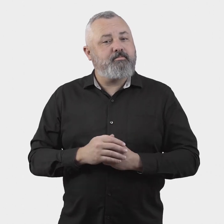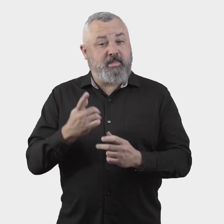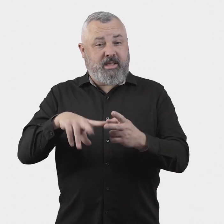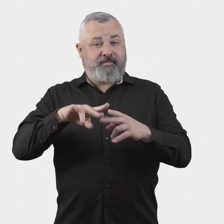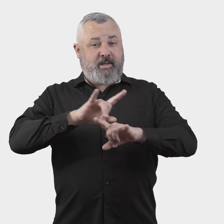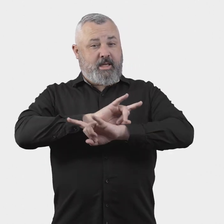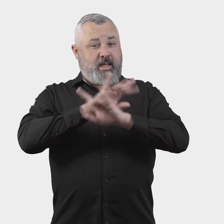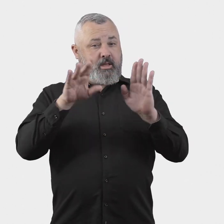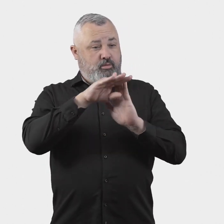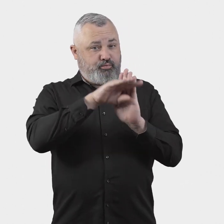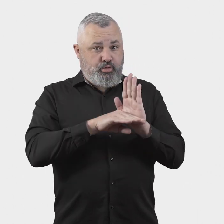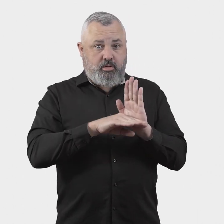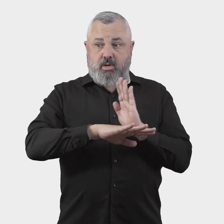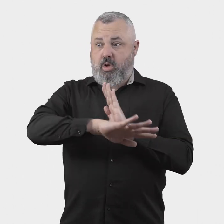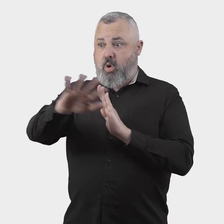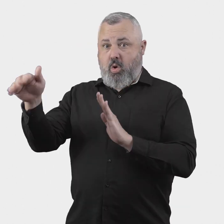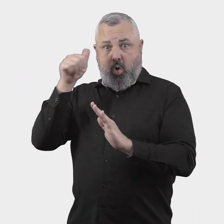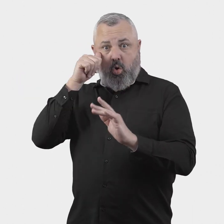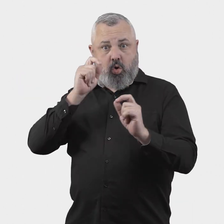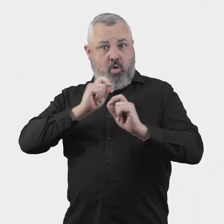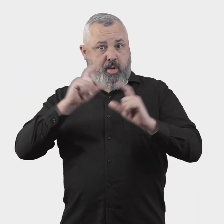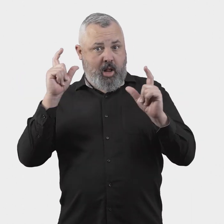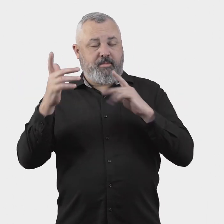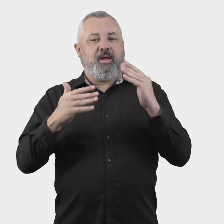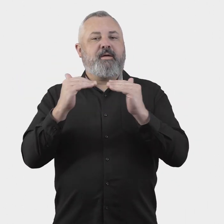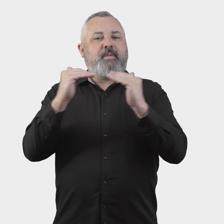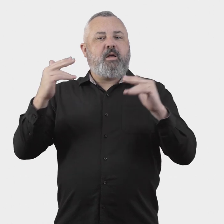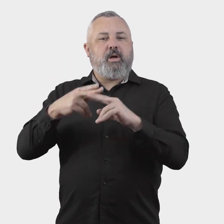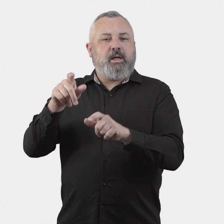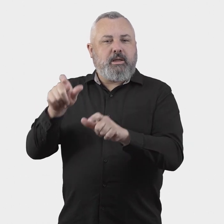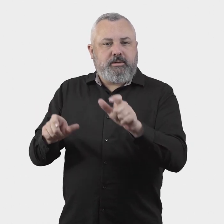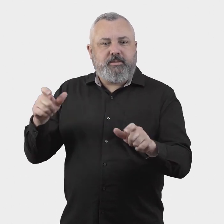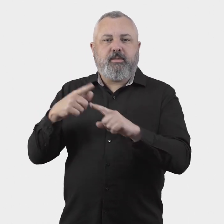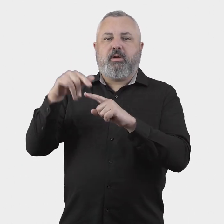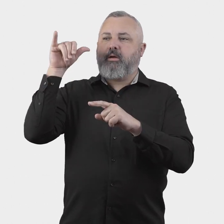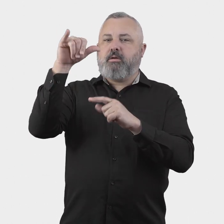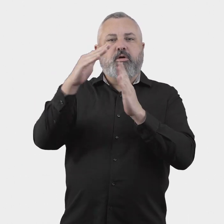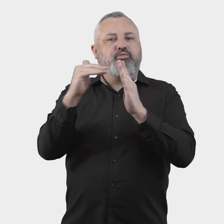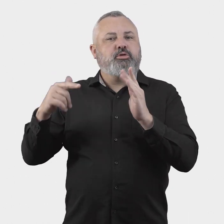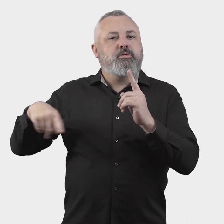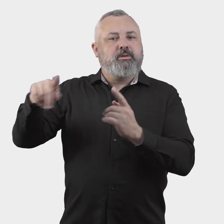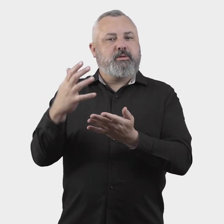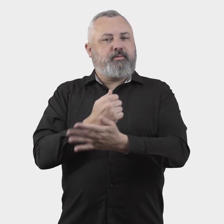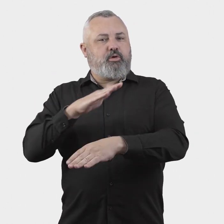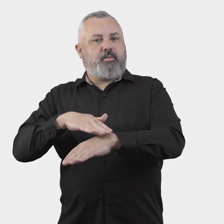Clear guidance on complaint eligibility provides clarity and fairness to customers and the industry, avoids